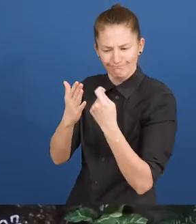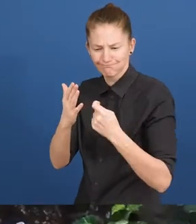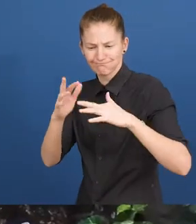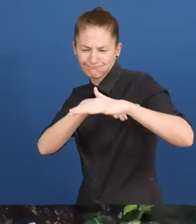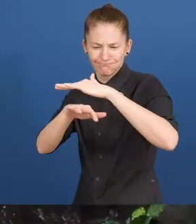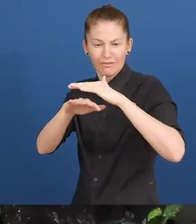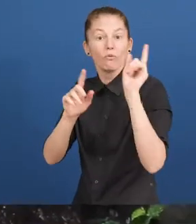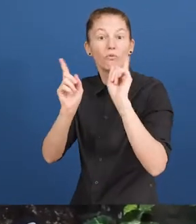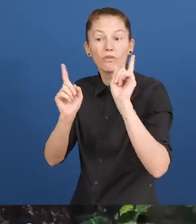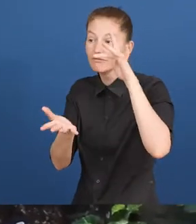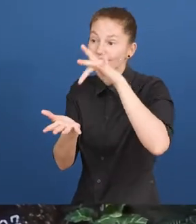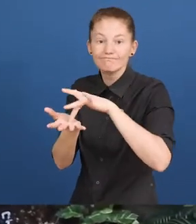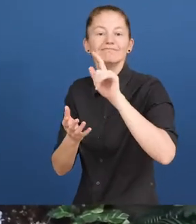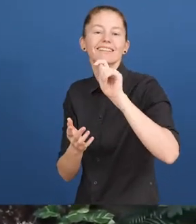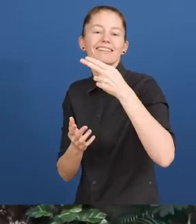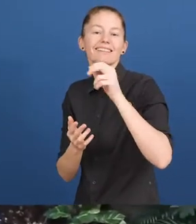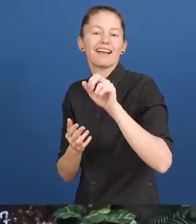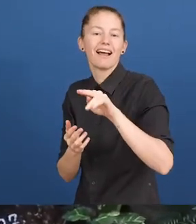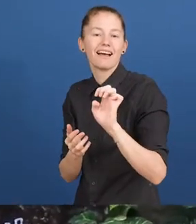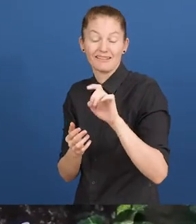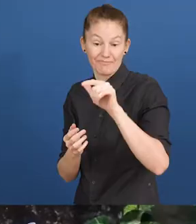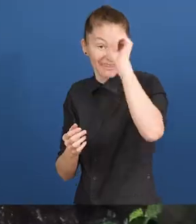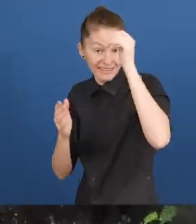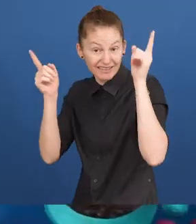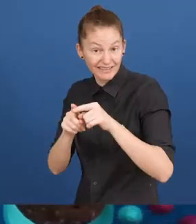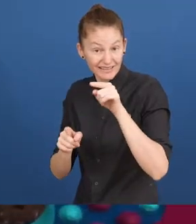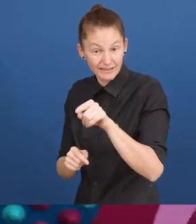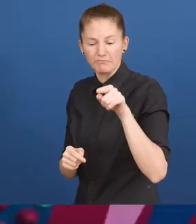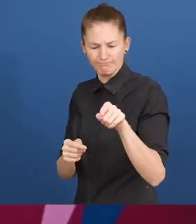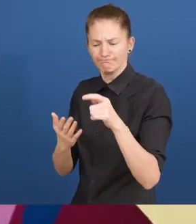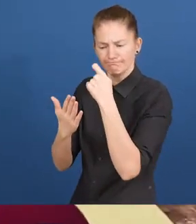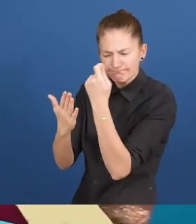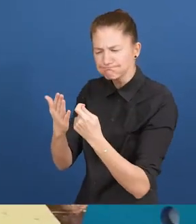that designs and builds inclusive playgrounds for children with disabilities